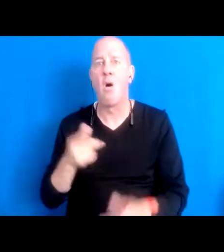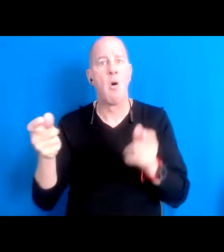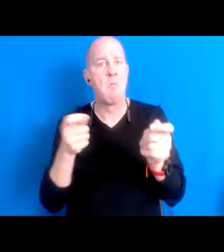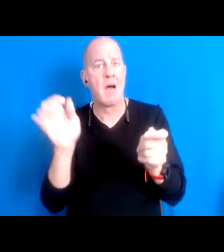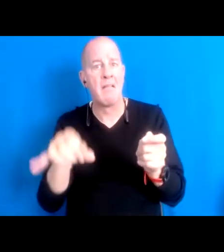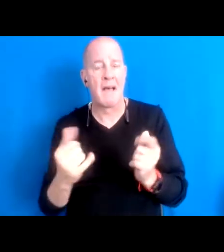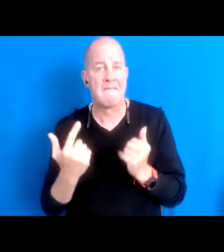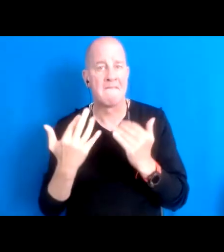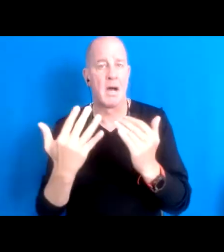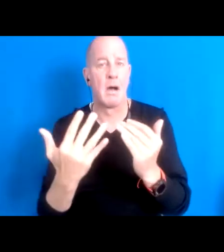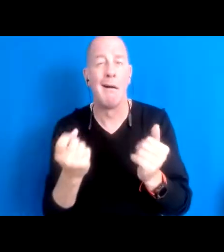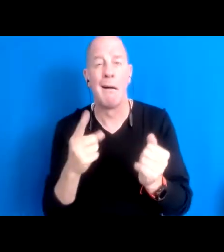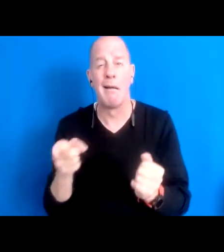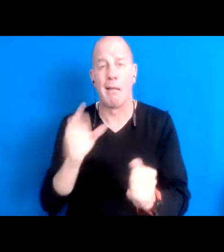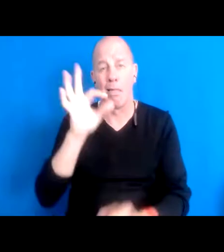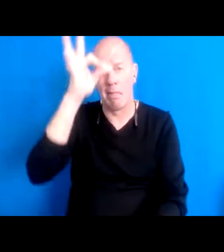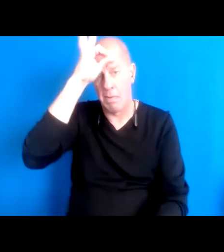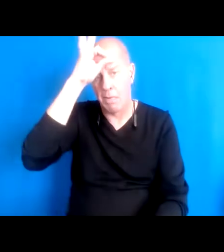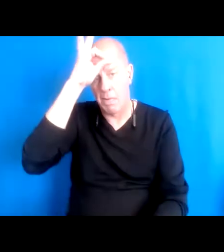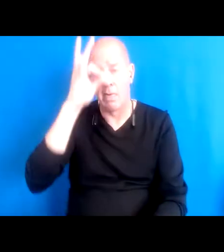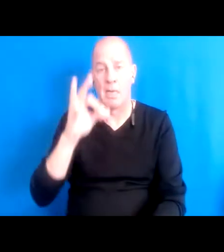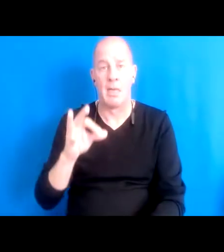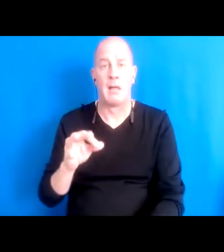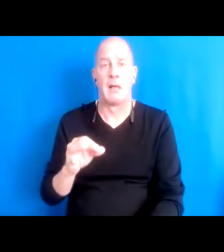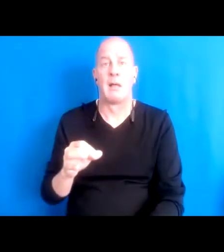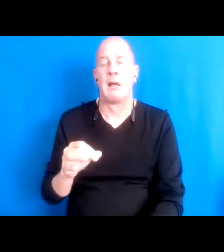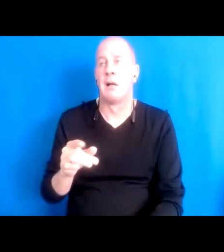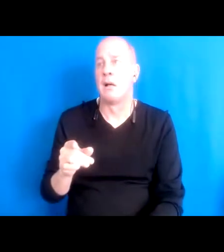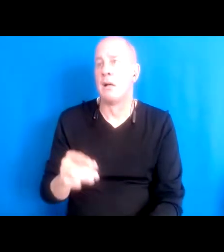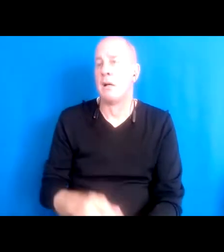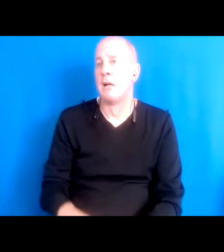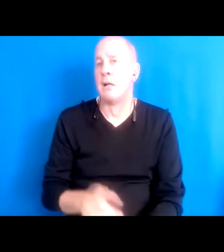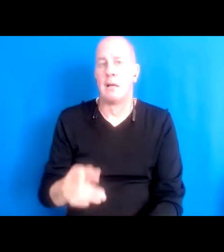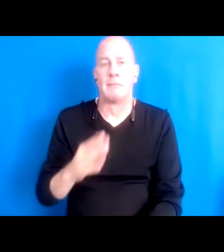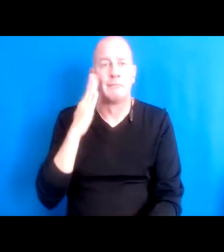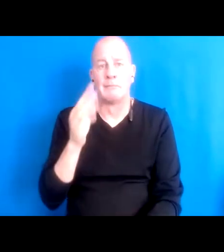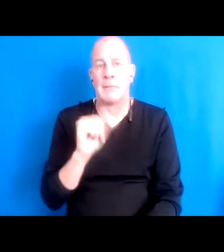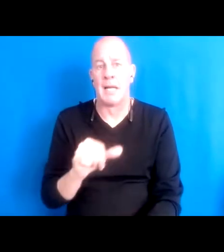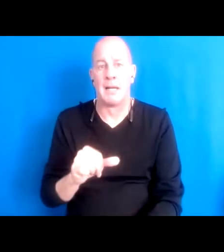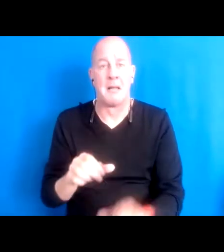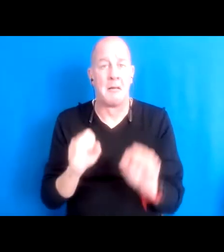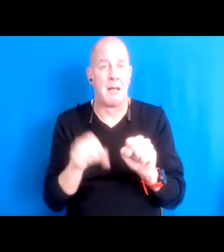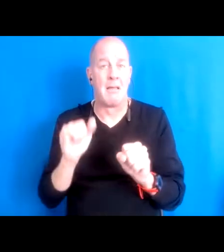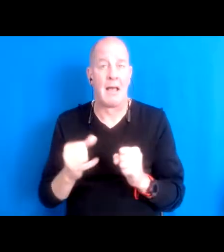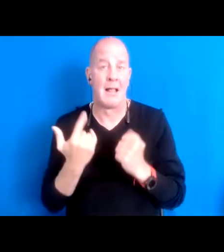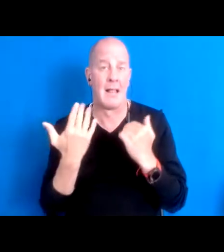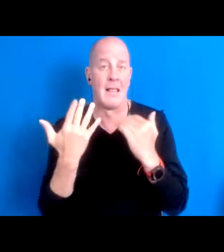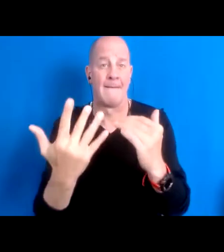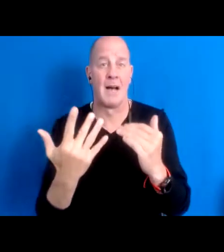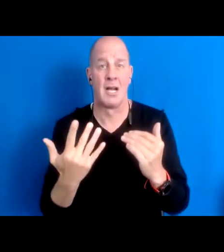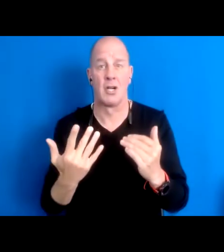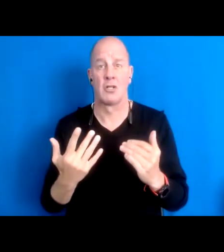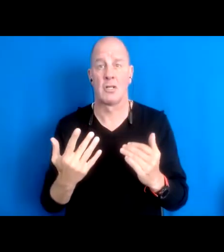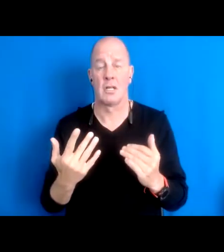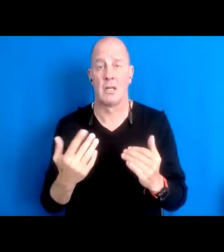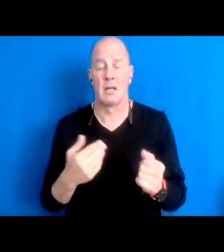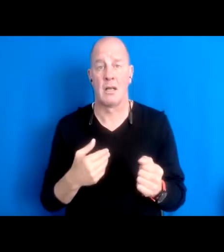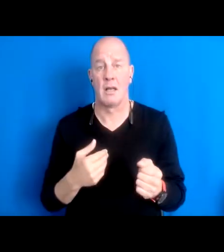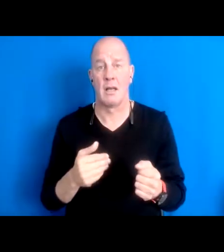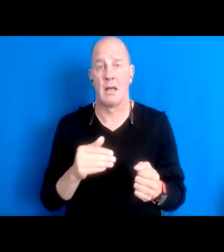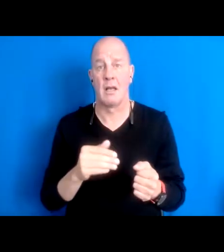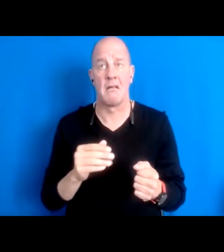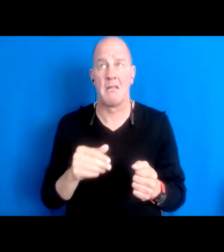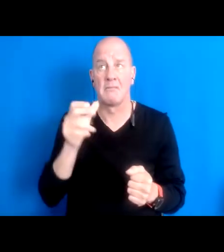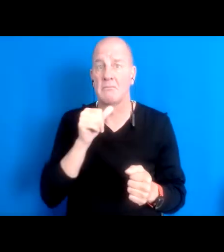They have no idea, any prospect that the forest fires have to tell us, and interdependence